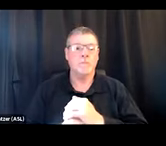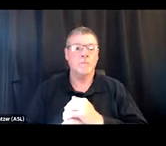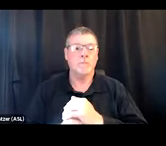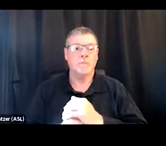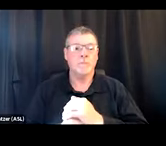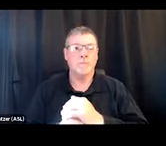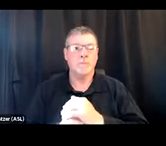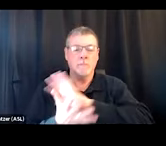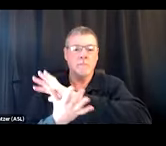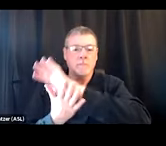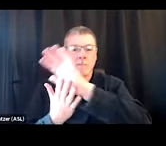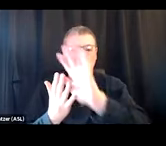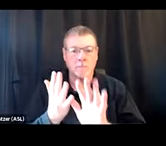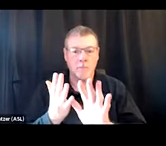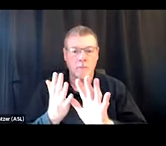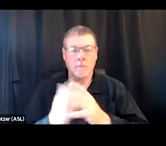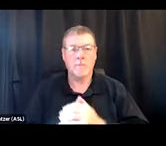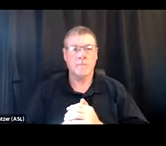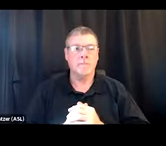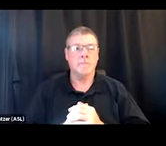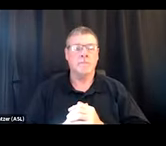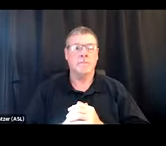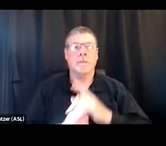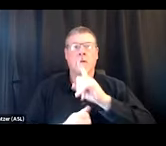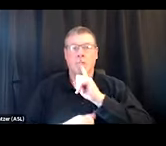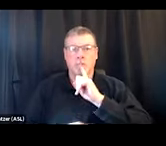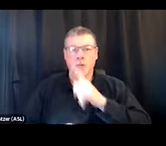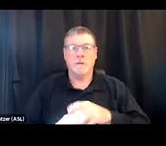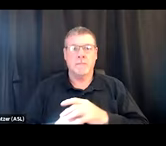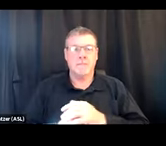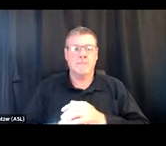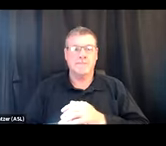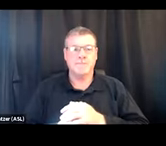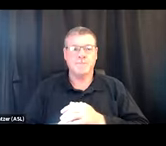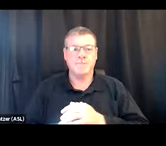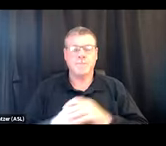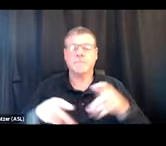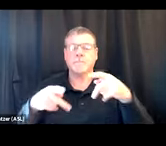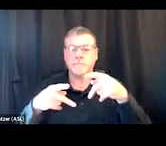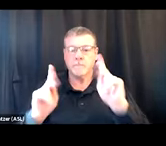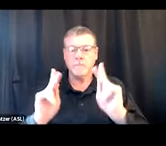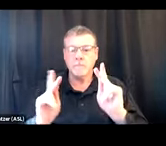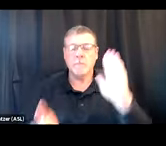all of those things really kind of allow to reduce barriers